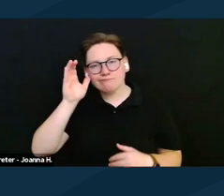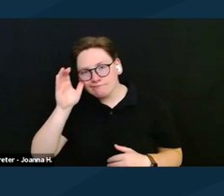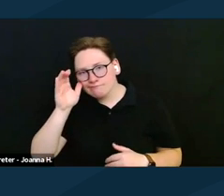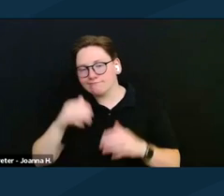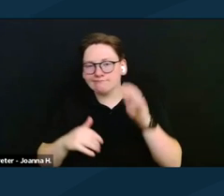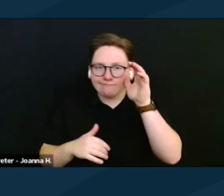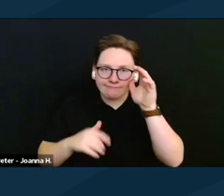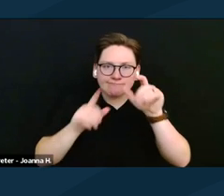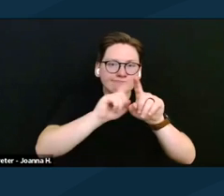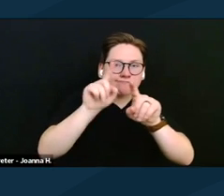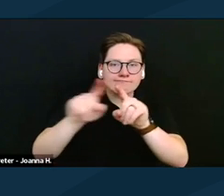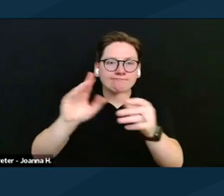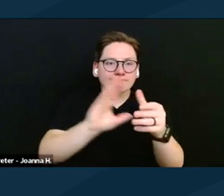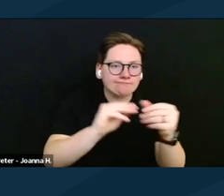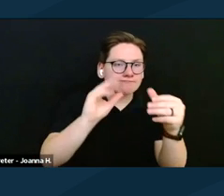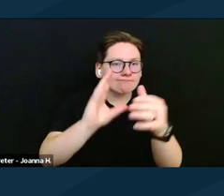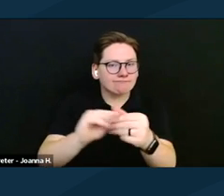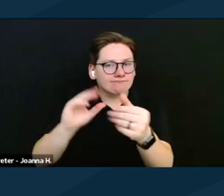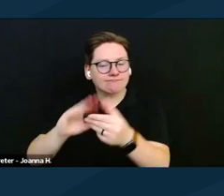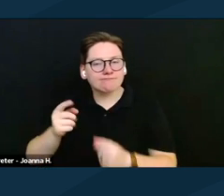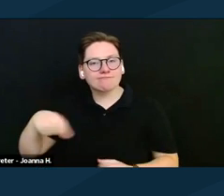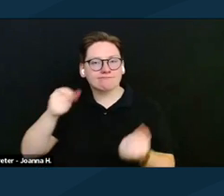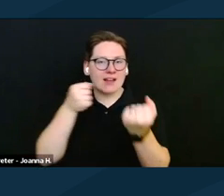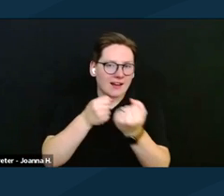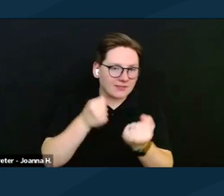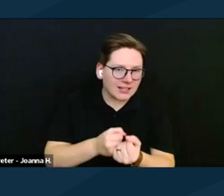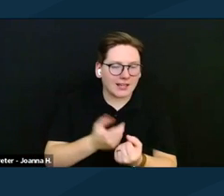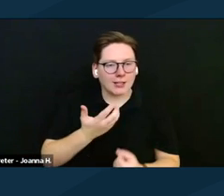who are sharing their stories and advocating for these changes.